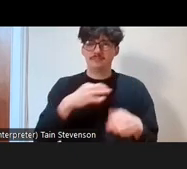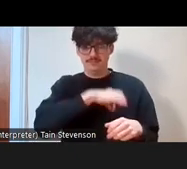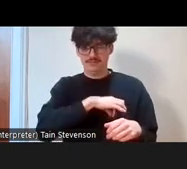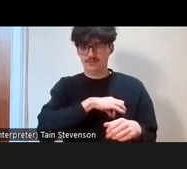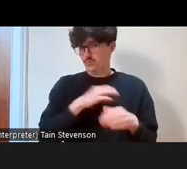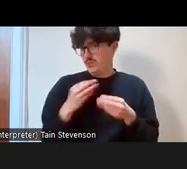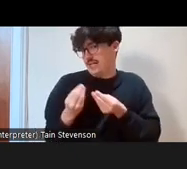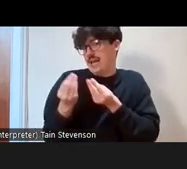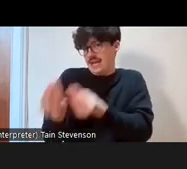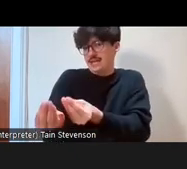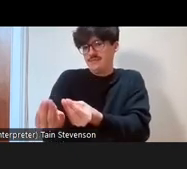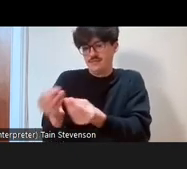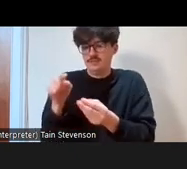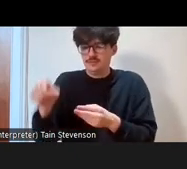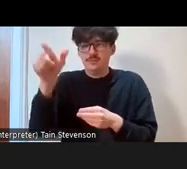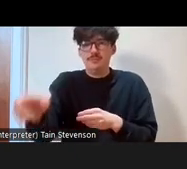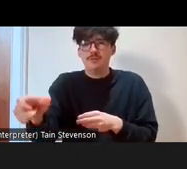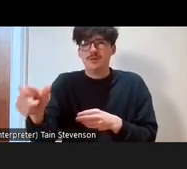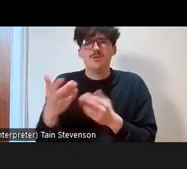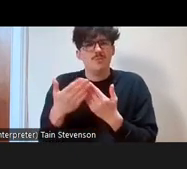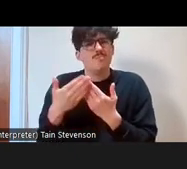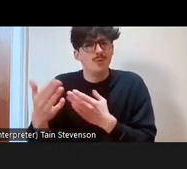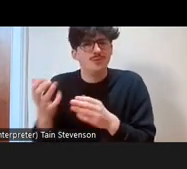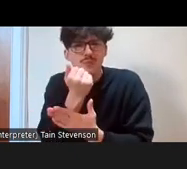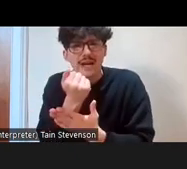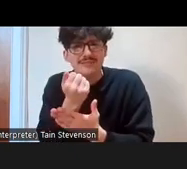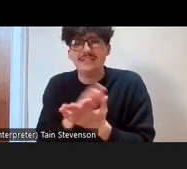in the most deprived areas in Scotland, there's also a benefit to Scotland.